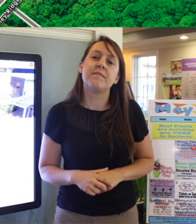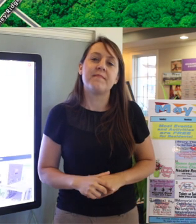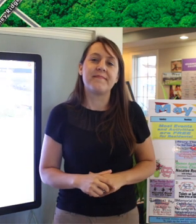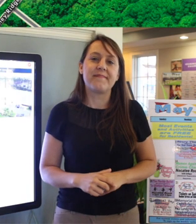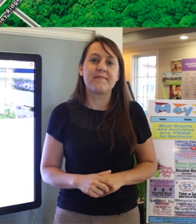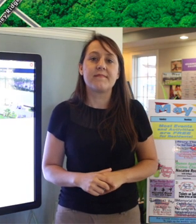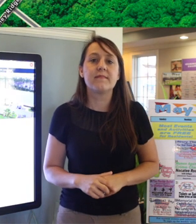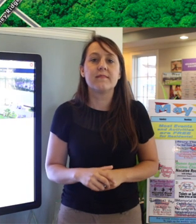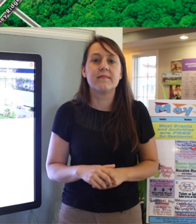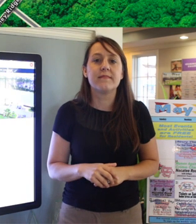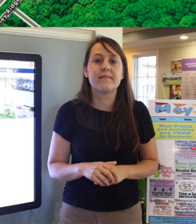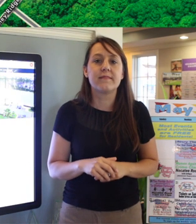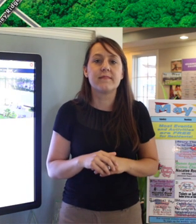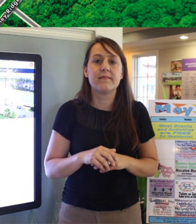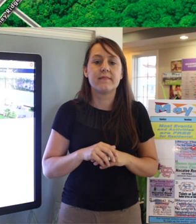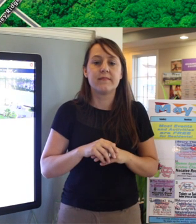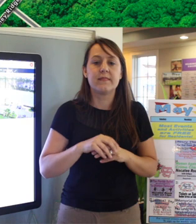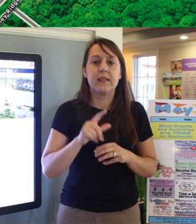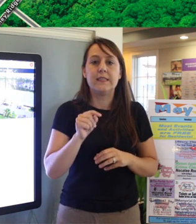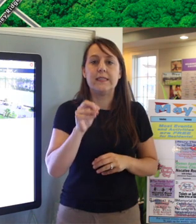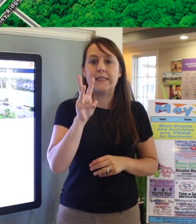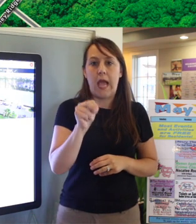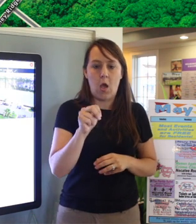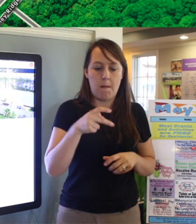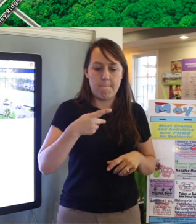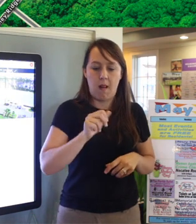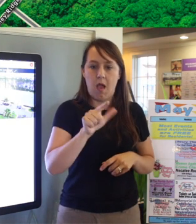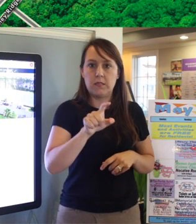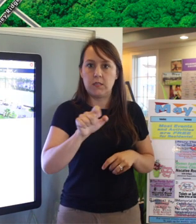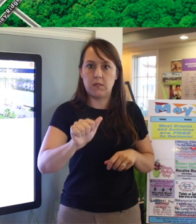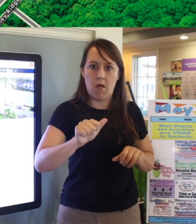The Town Plaza offices you'll find professional services